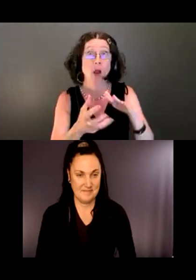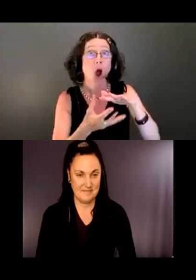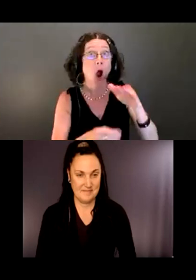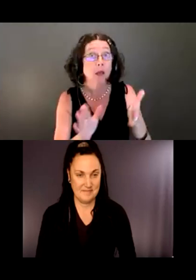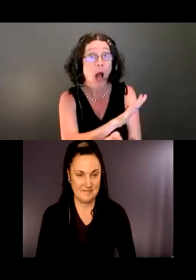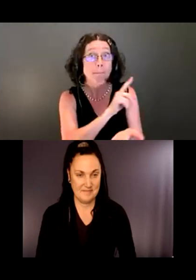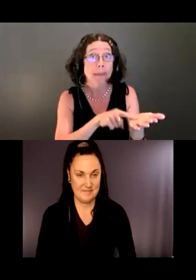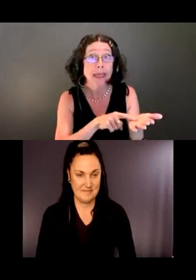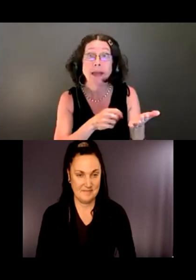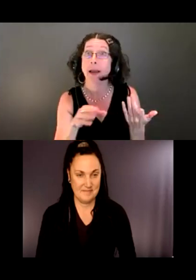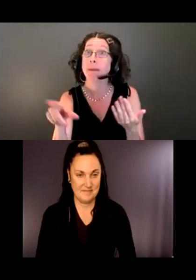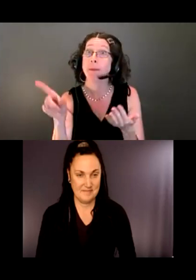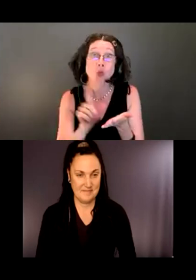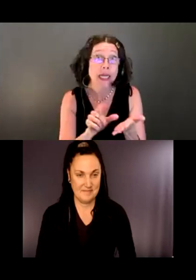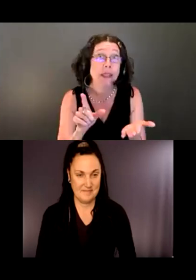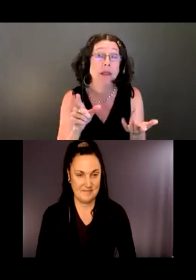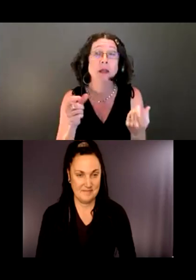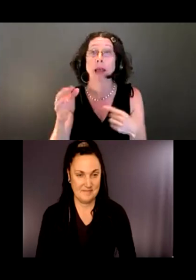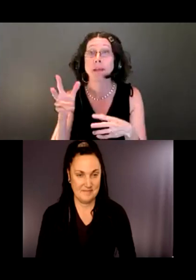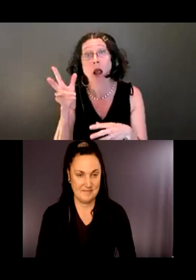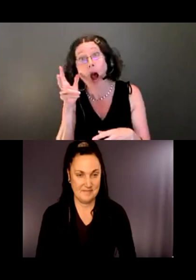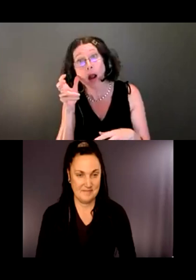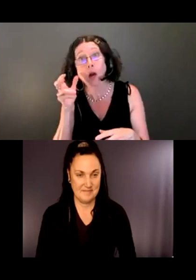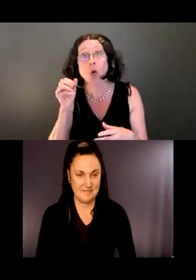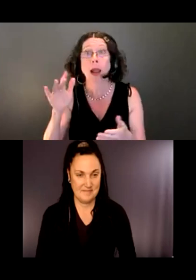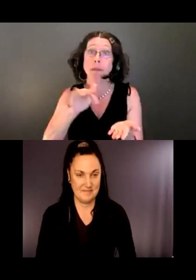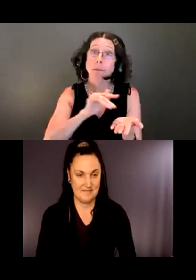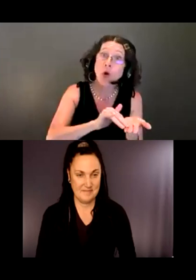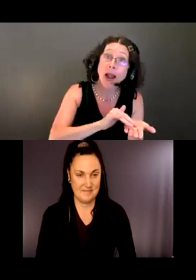You can make them in a braille version.